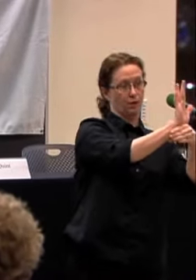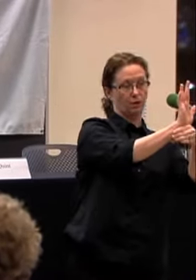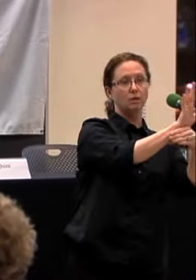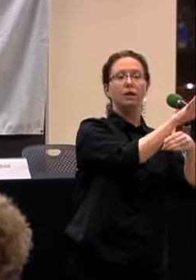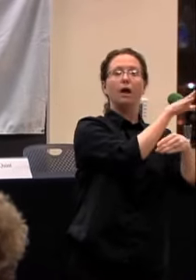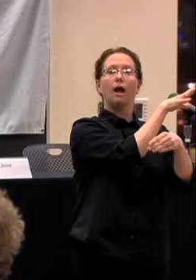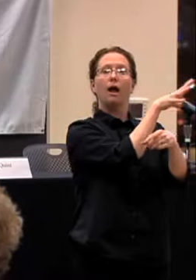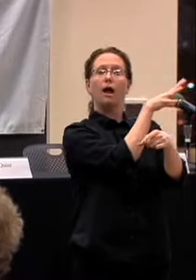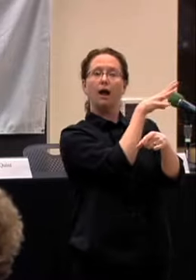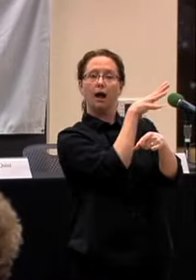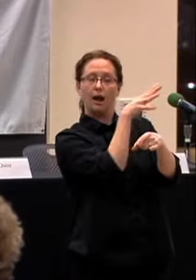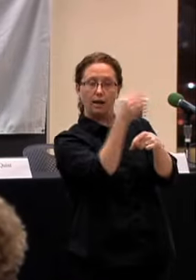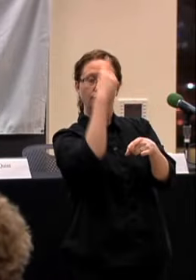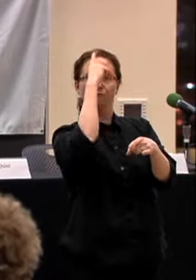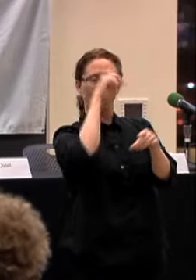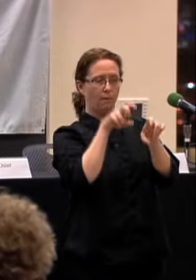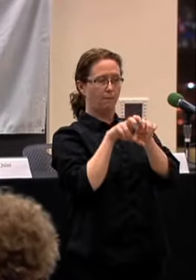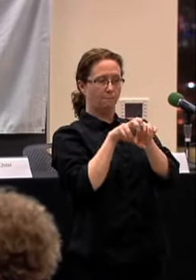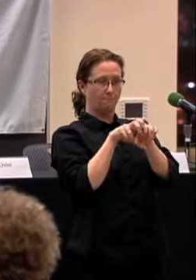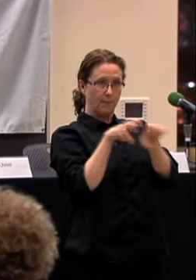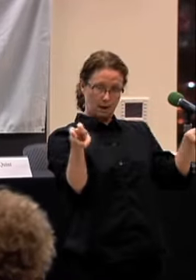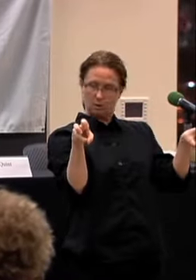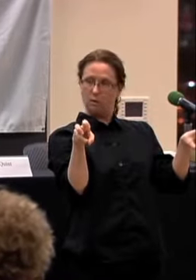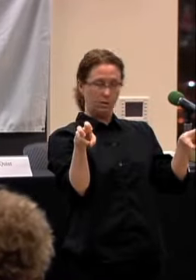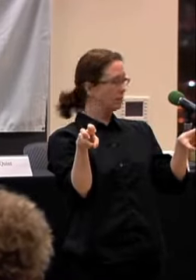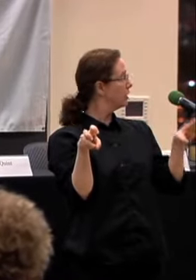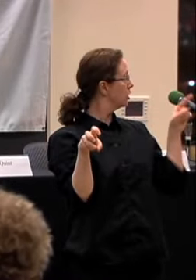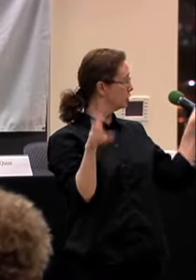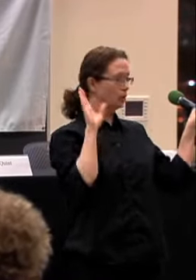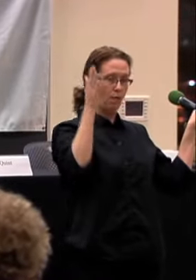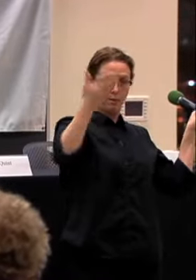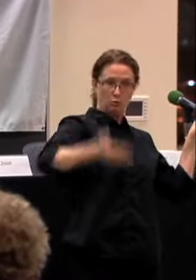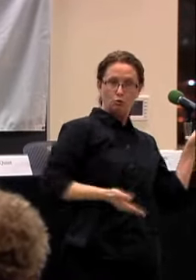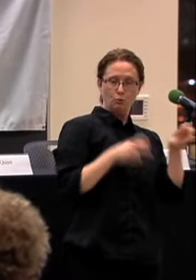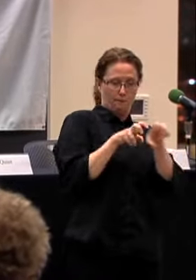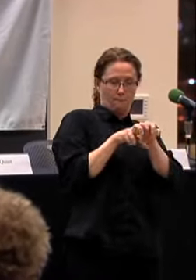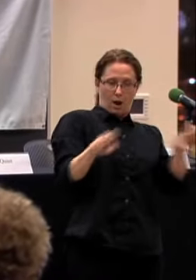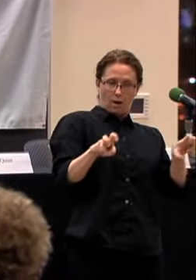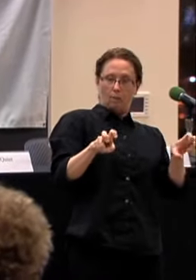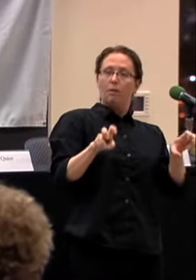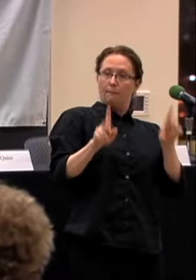OF THE FILM AS WELL AS FOR THE PANEL. AND SHE WILL INTRODUCE THE PANELISTS.